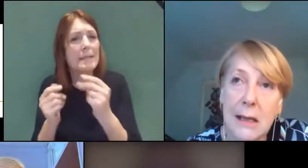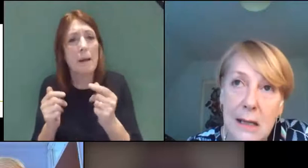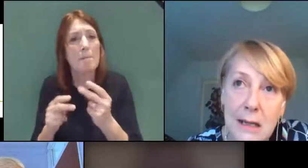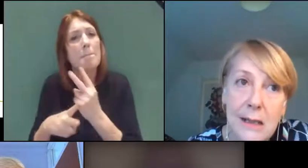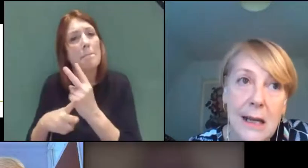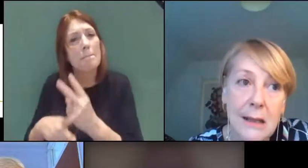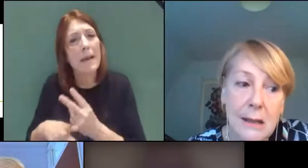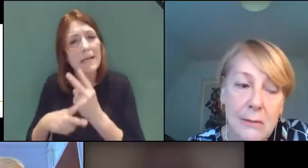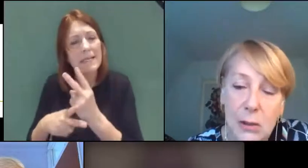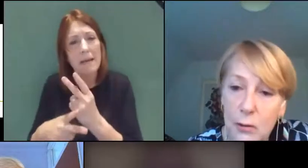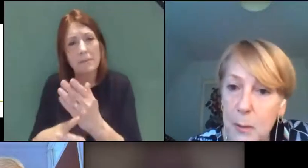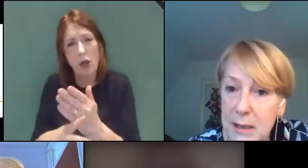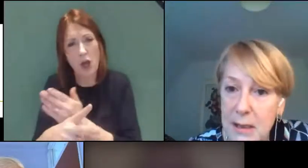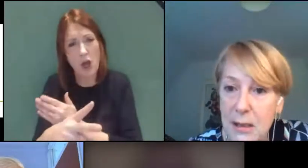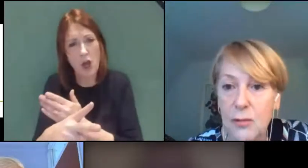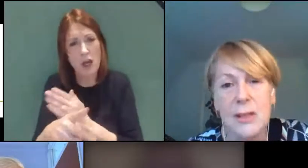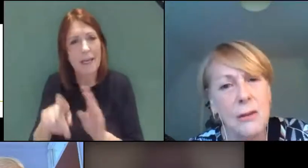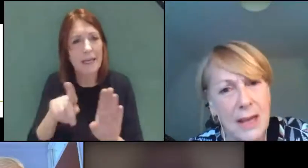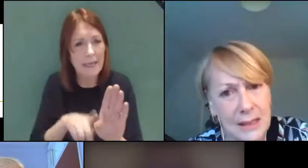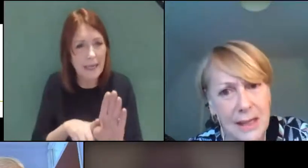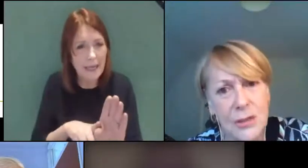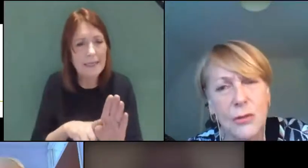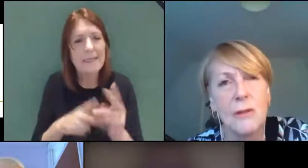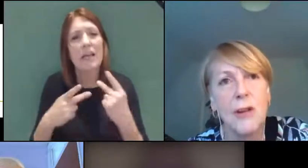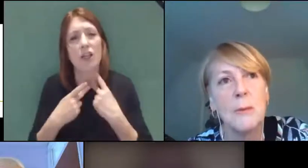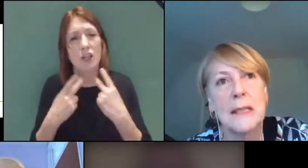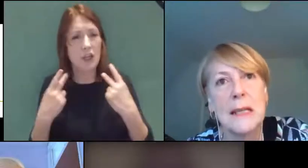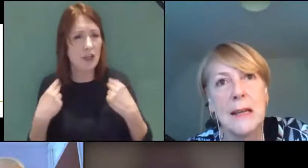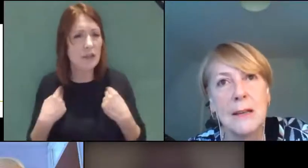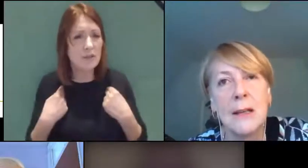early years and the schools-based nurseries, so that's all sort of coming together.